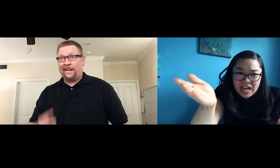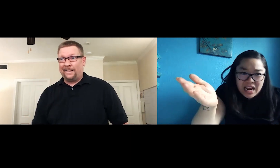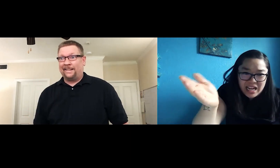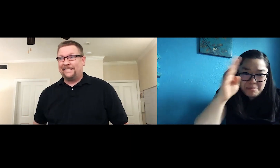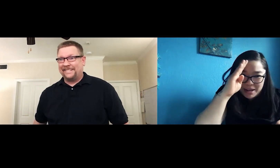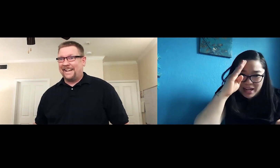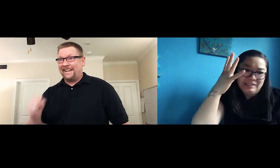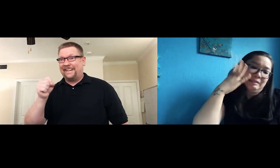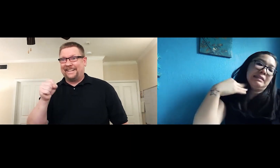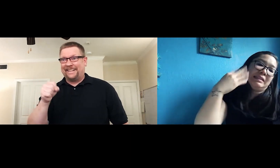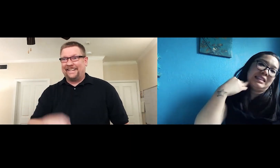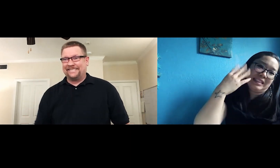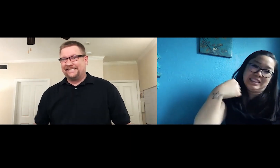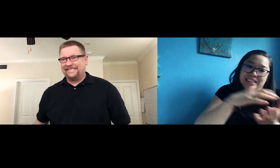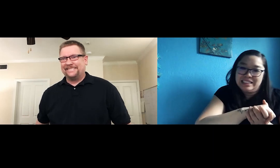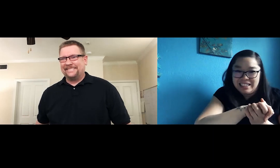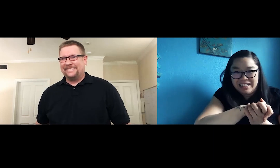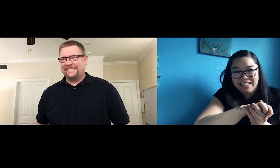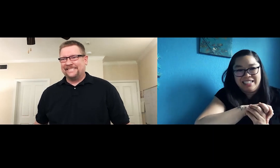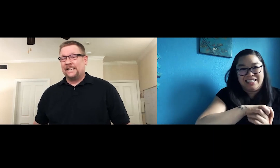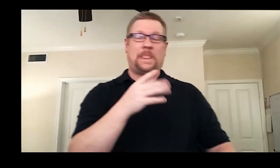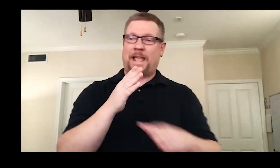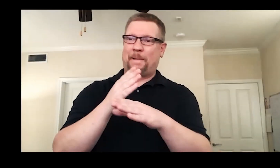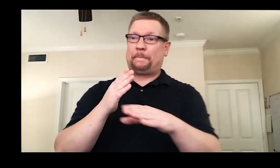work with Billy Seago. He has a wealth of experience.